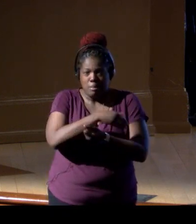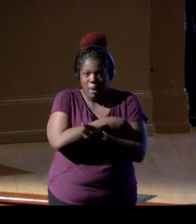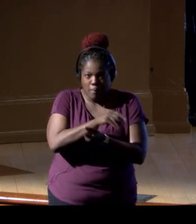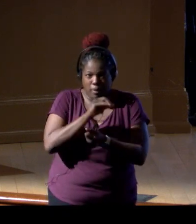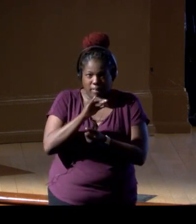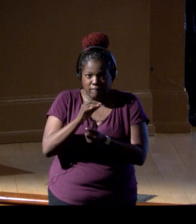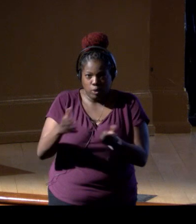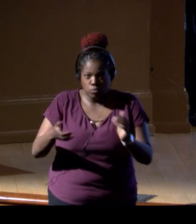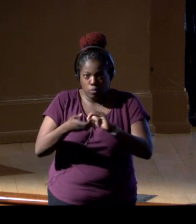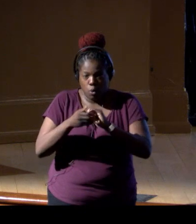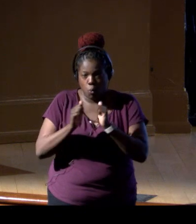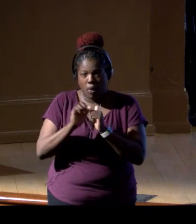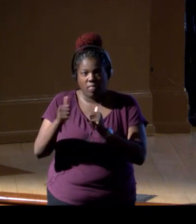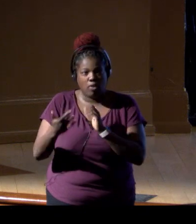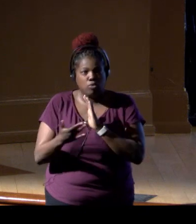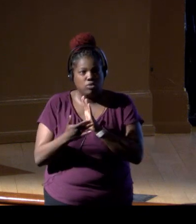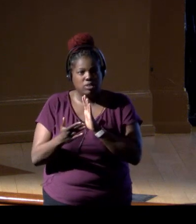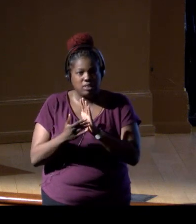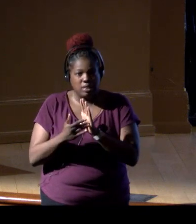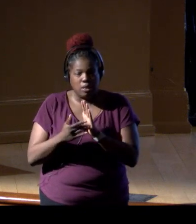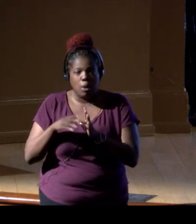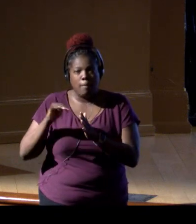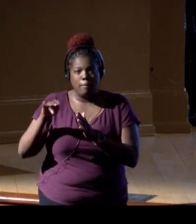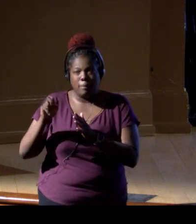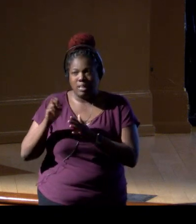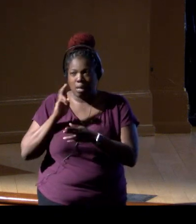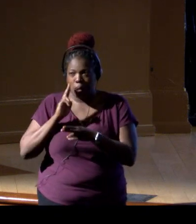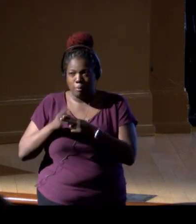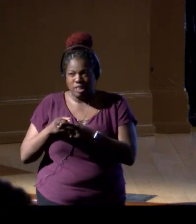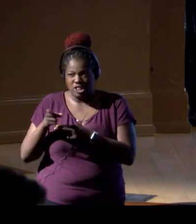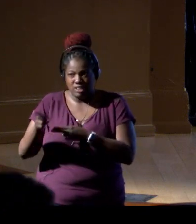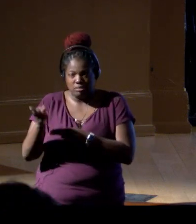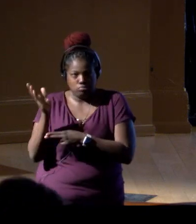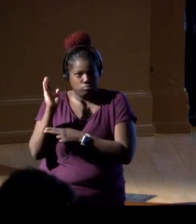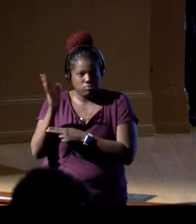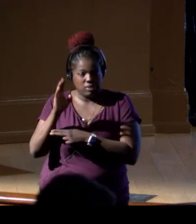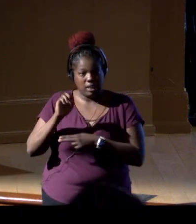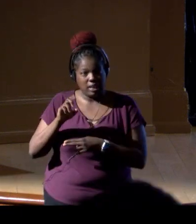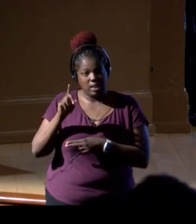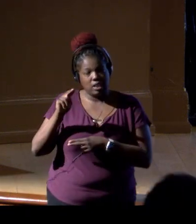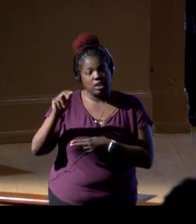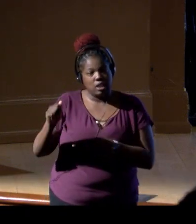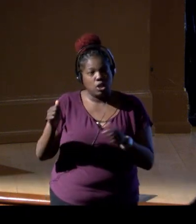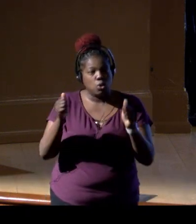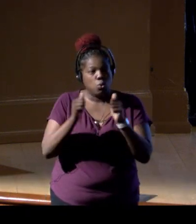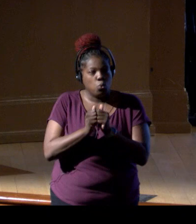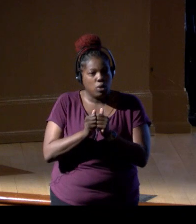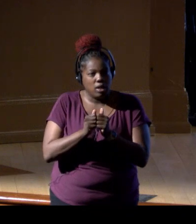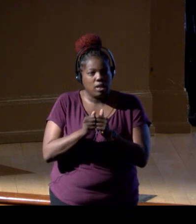I think kind of what Mike was mentioning as well. eDNA along with passive acoustic monitoring